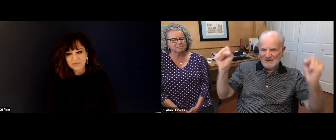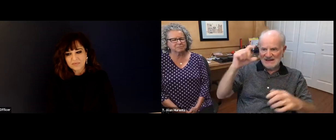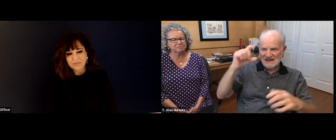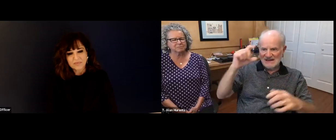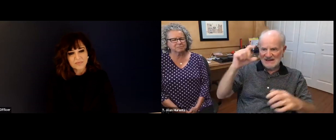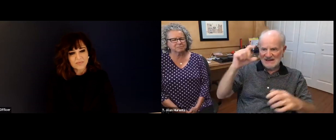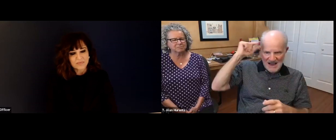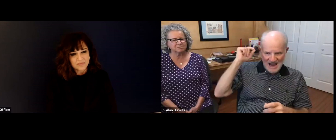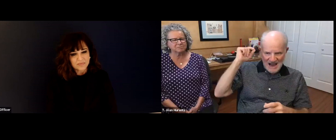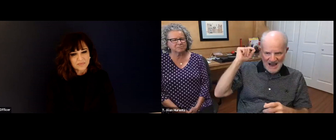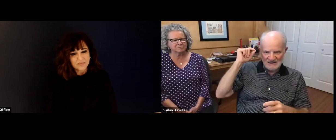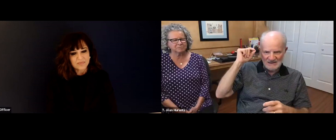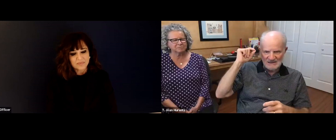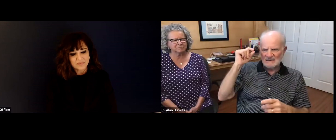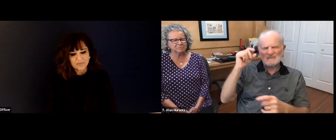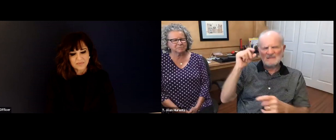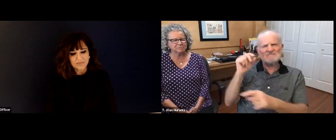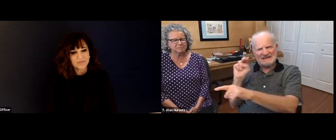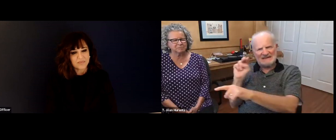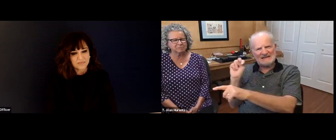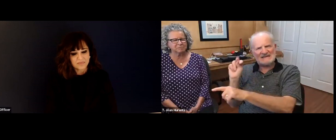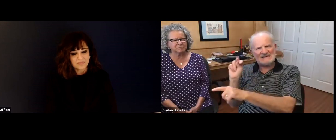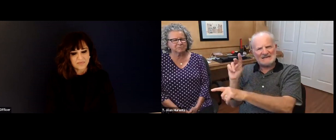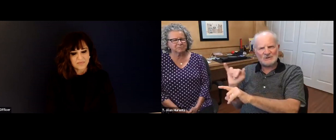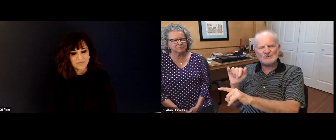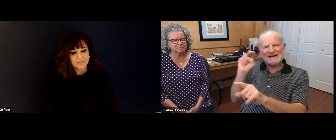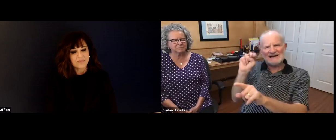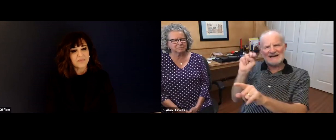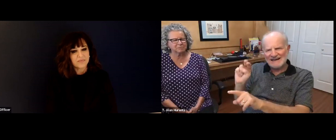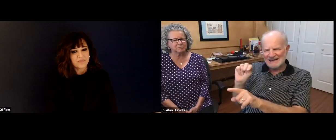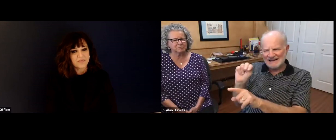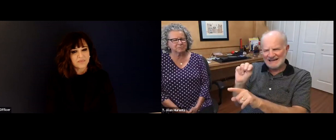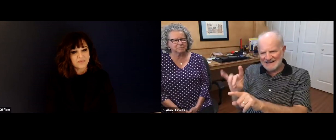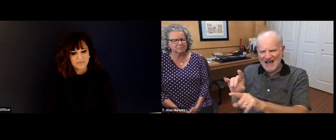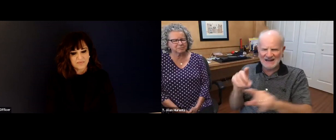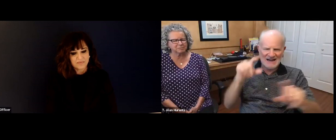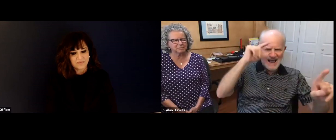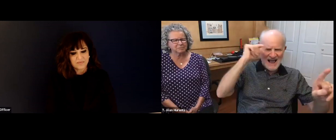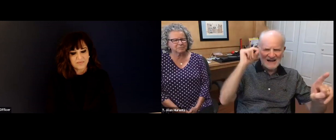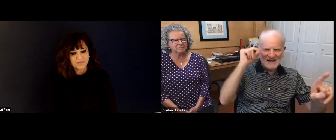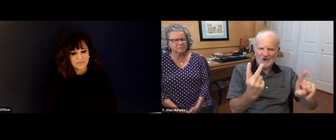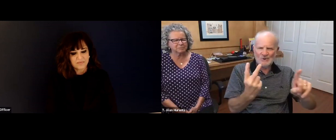some of the issues some of the challenges. When I became